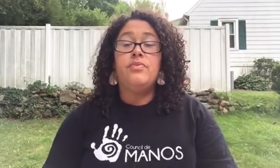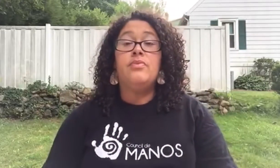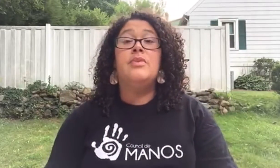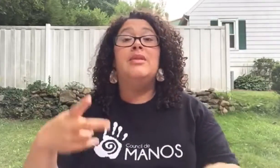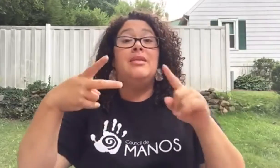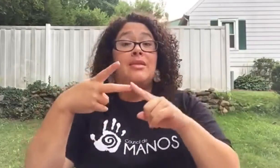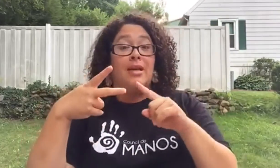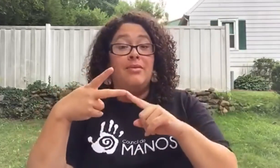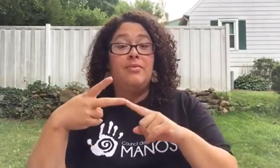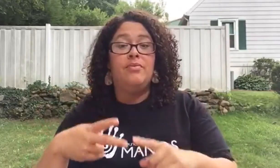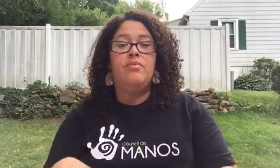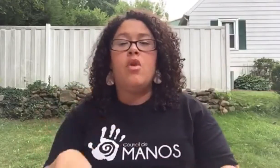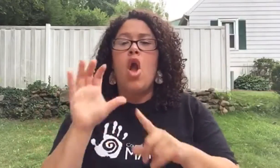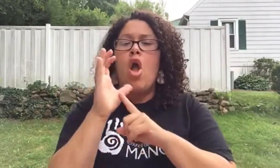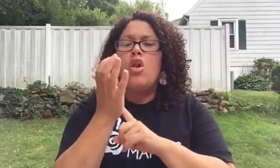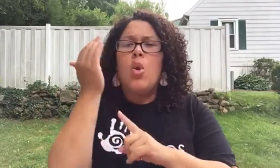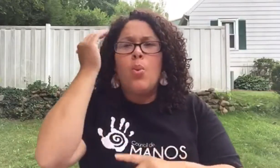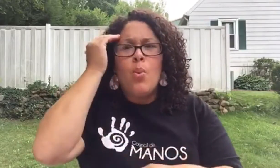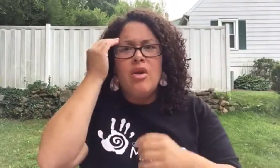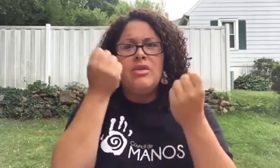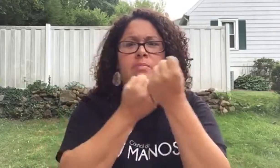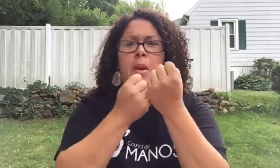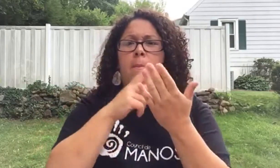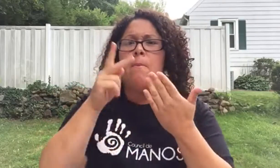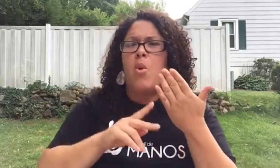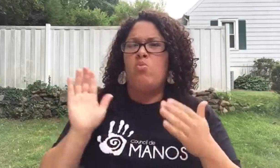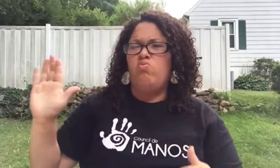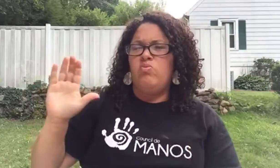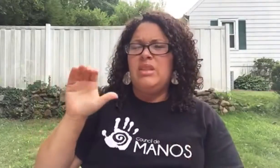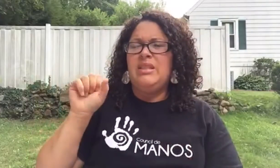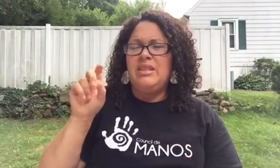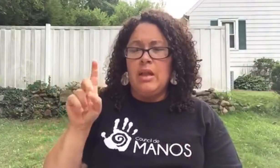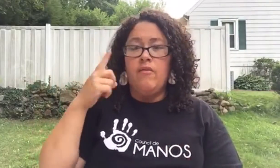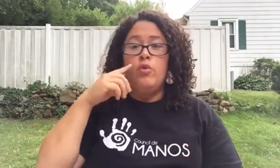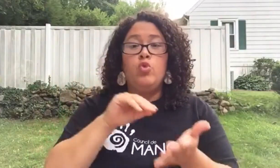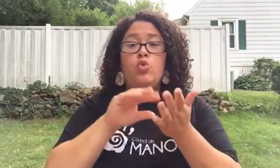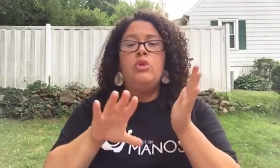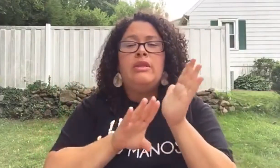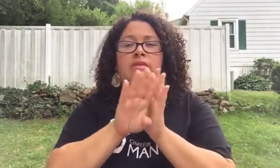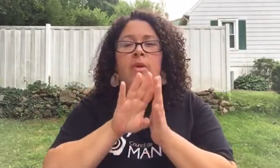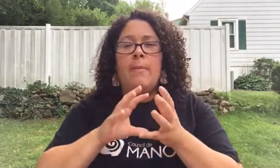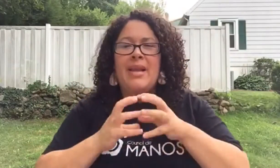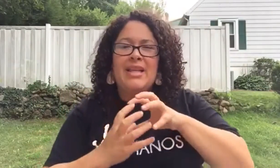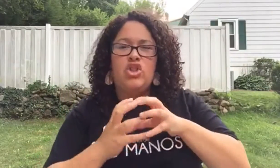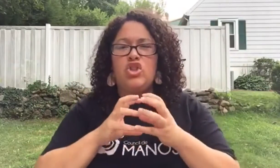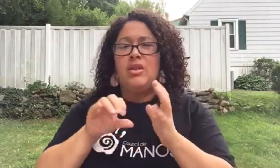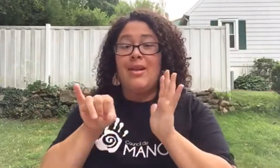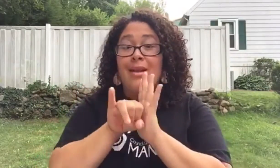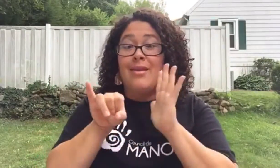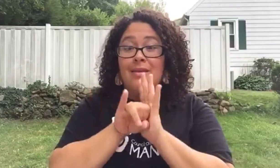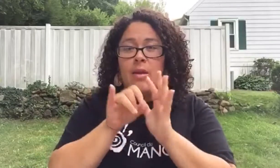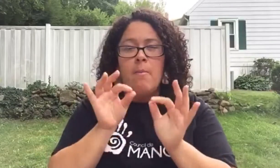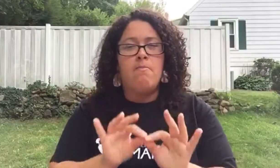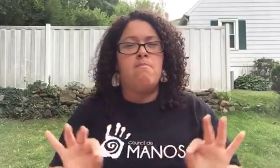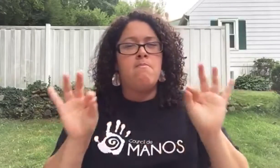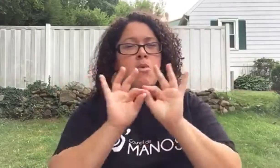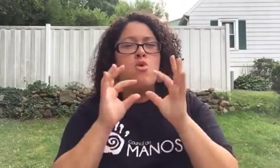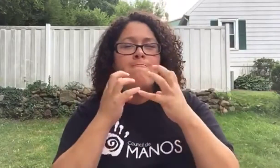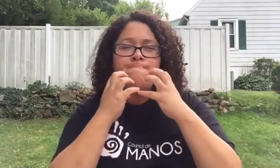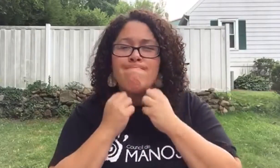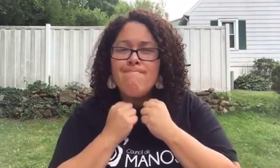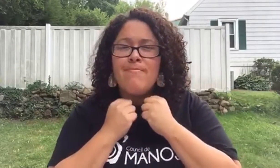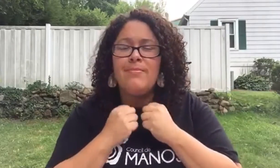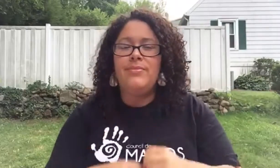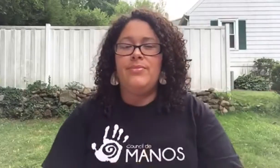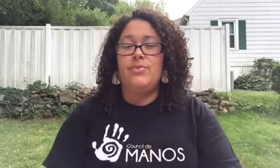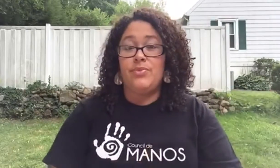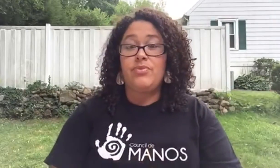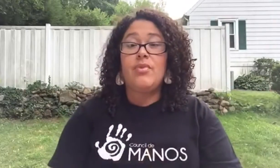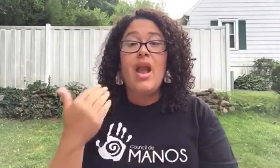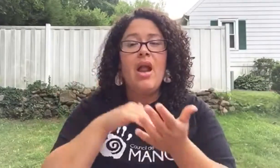Also, cultural awareness sponsored programs is crucial to the development of students' intersectionality identities and should be treated with utmost importance.